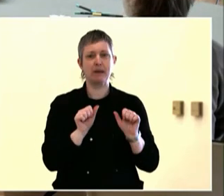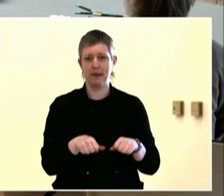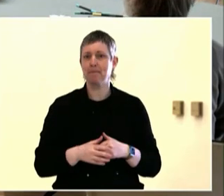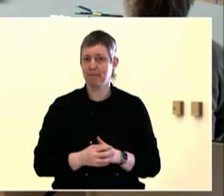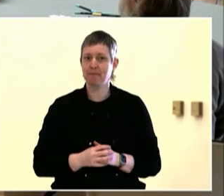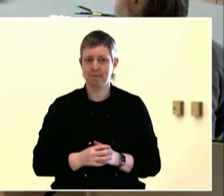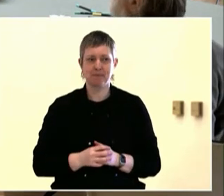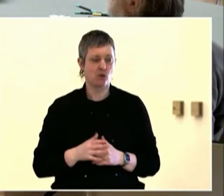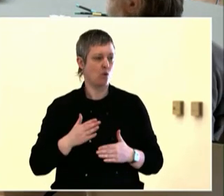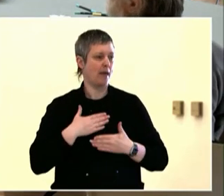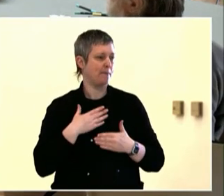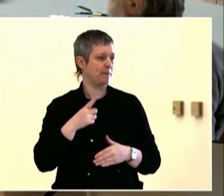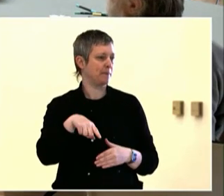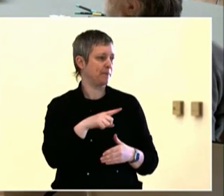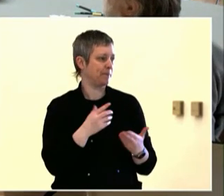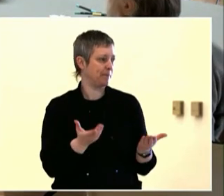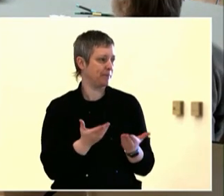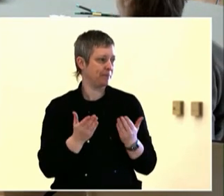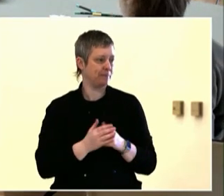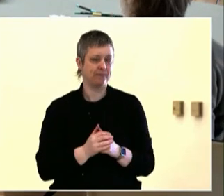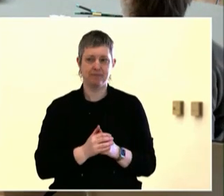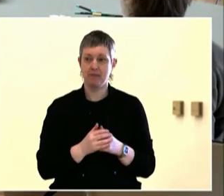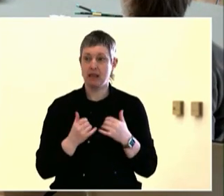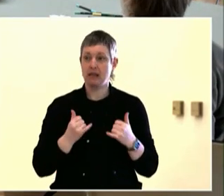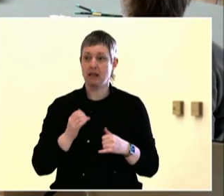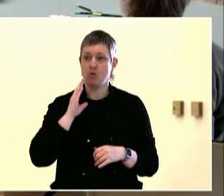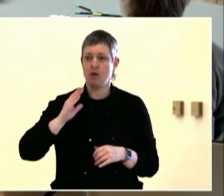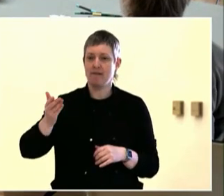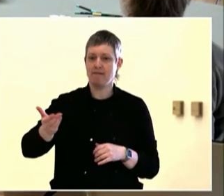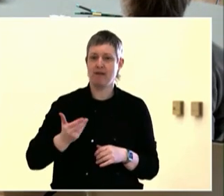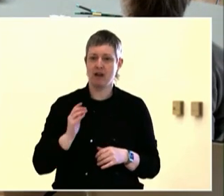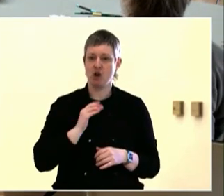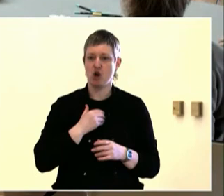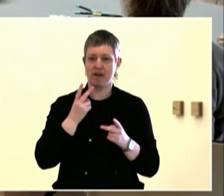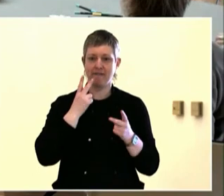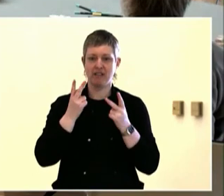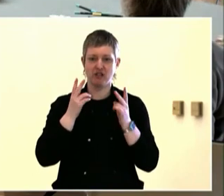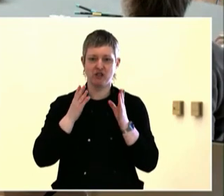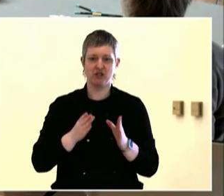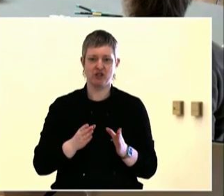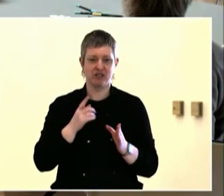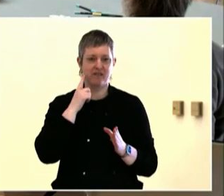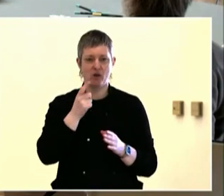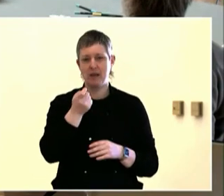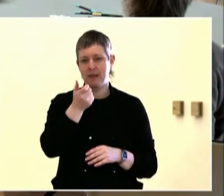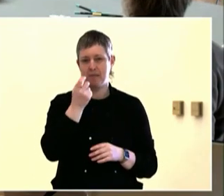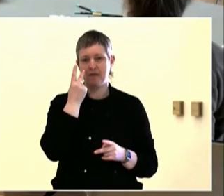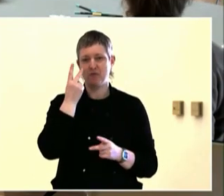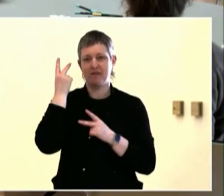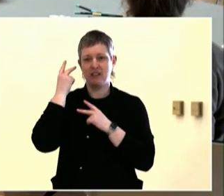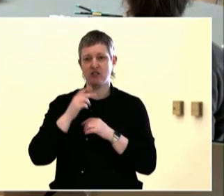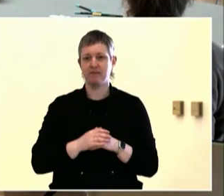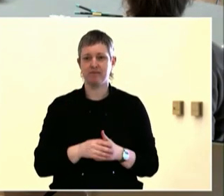And engage. So thank you.